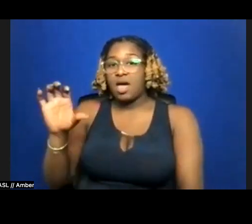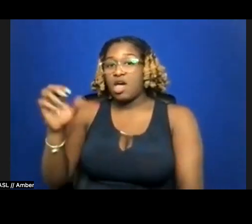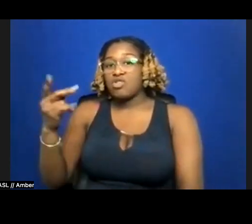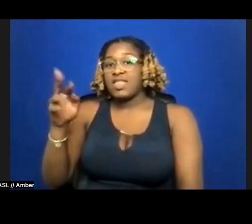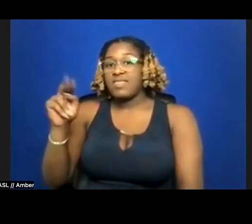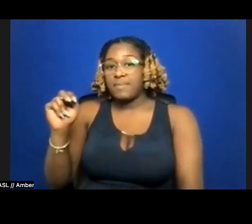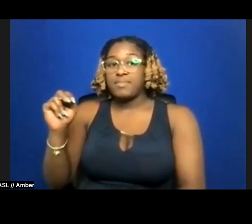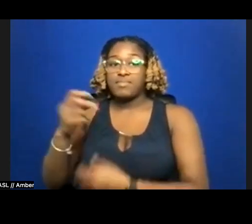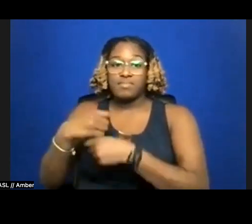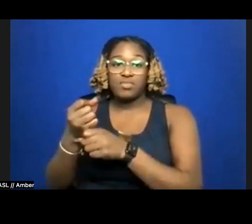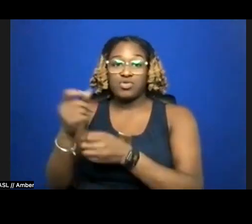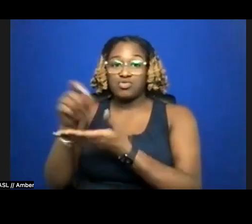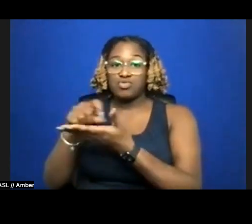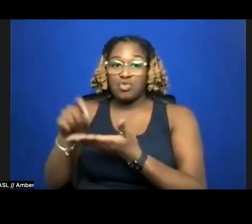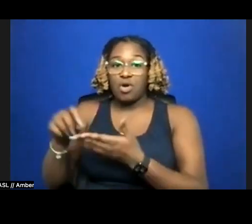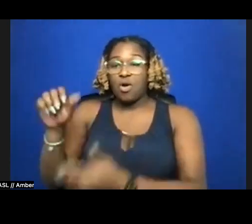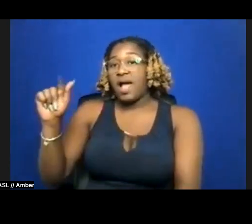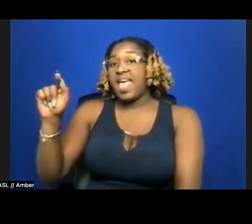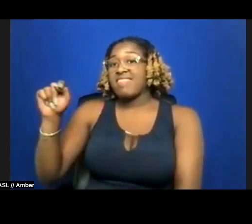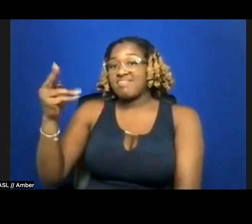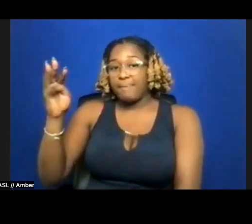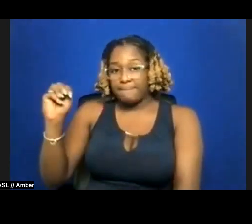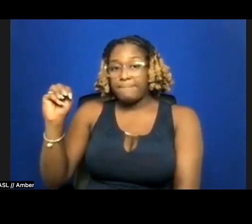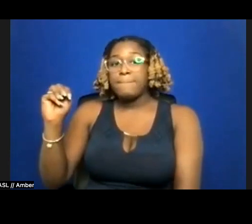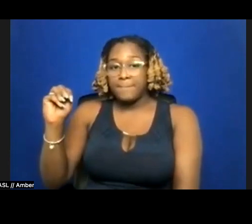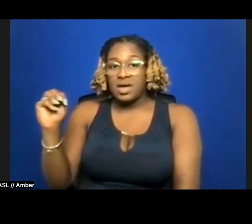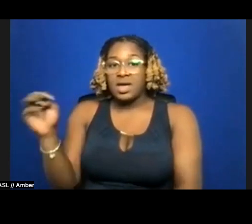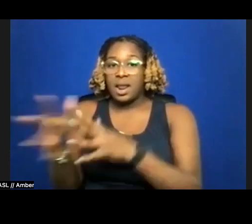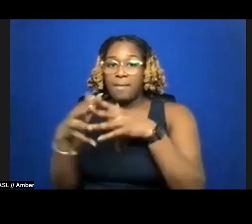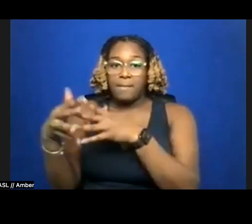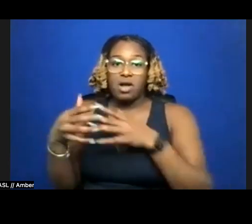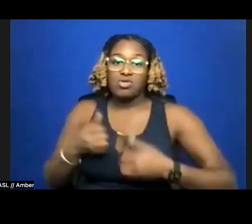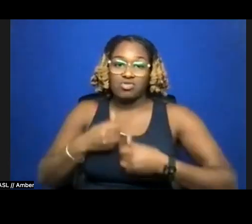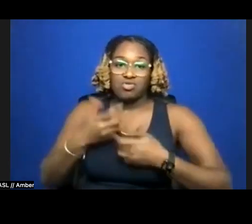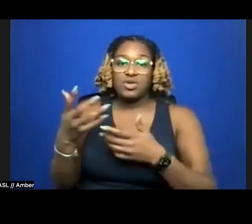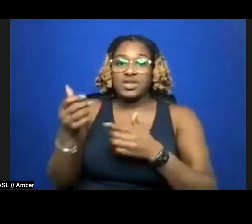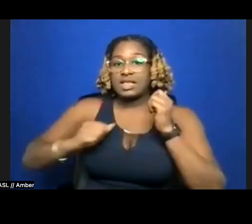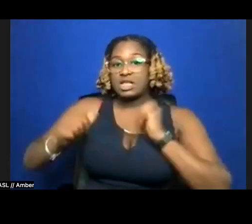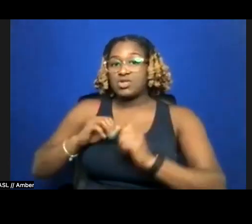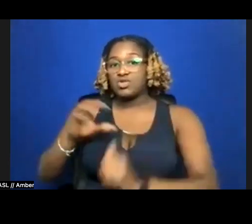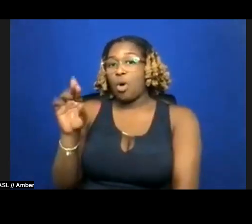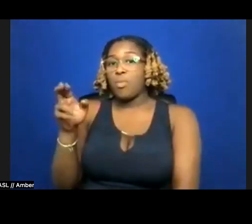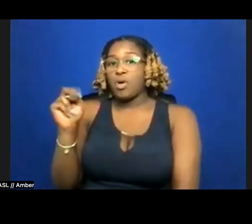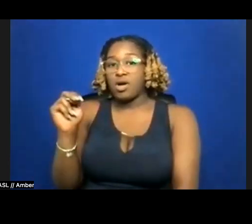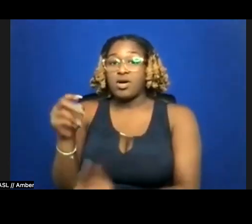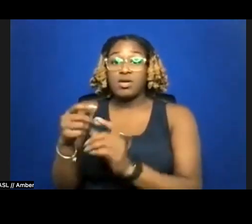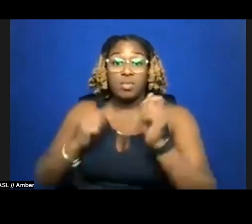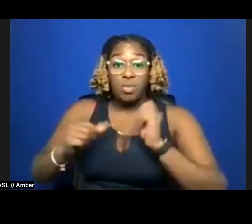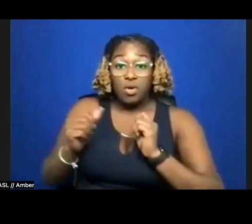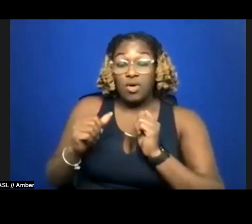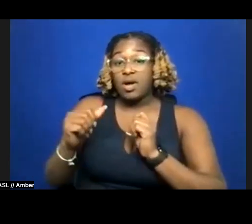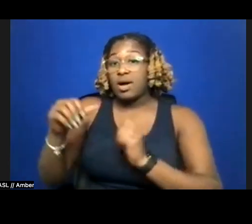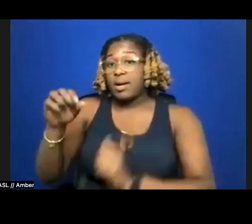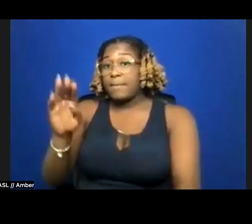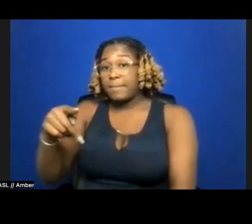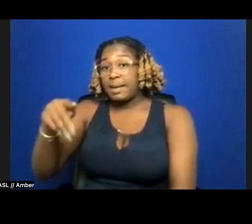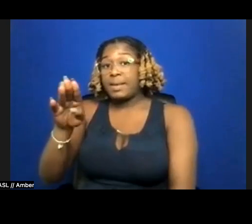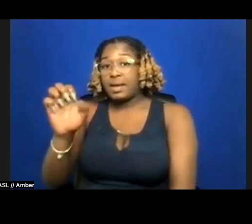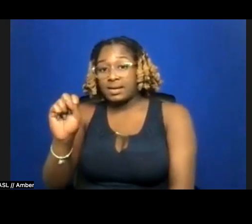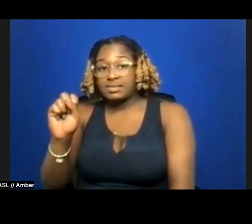American Repertory Theater’s OBERON. Profiled by PBS & WBUR, her writing appears in The Nation,